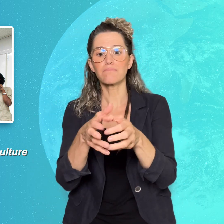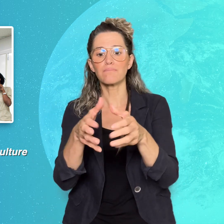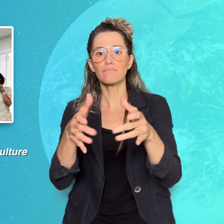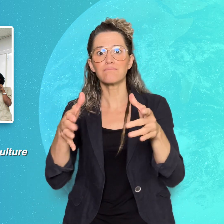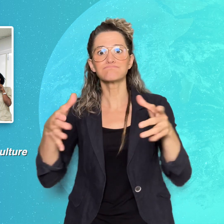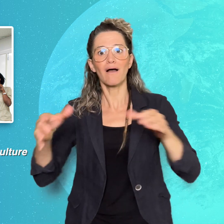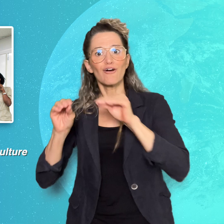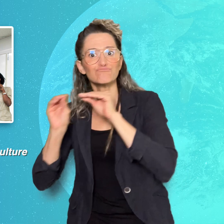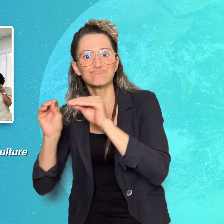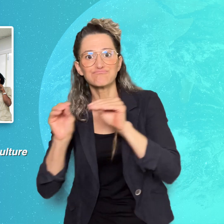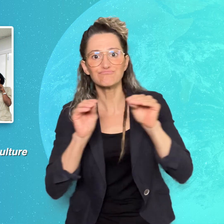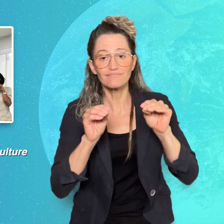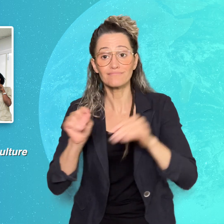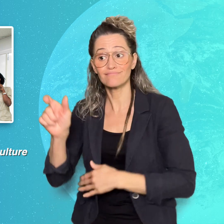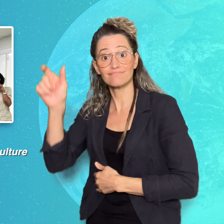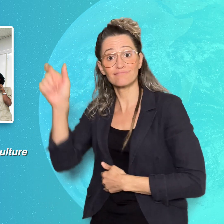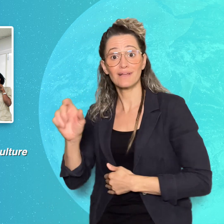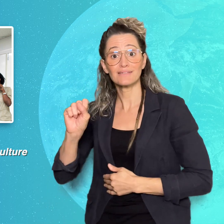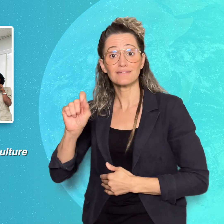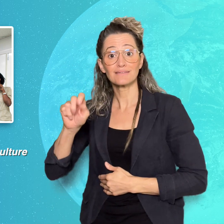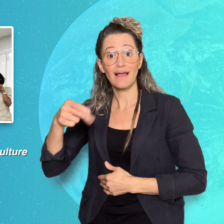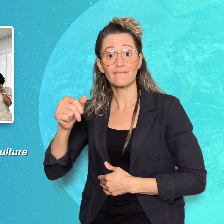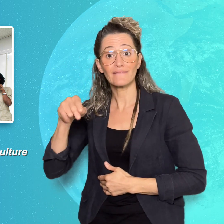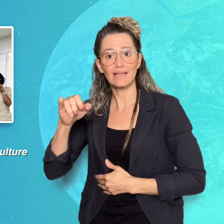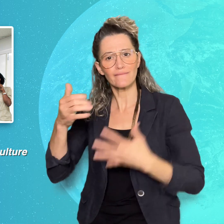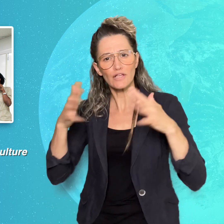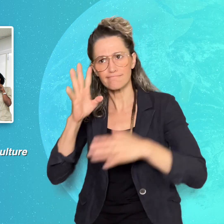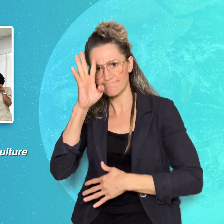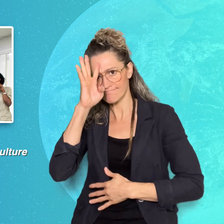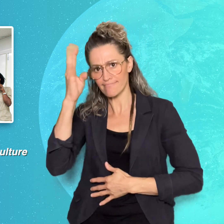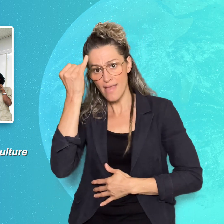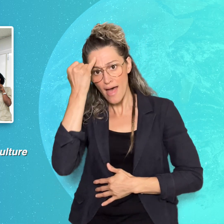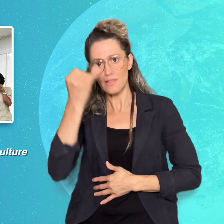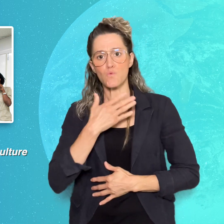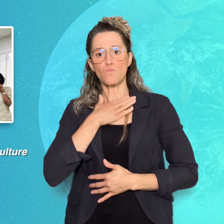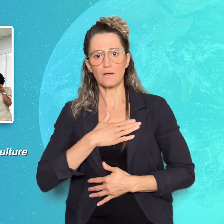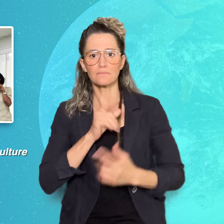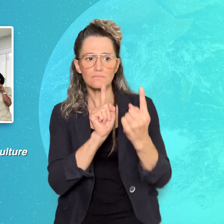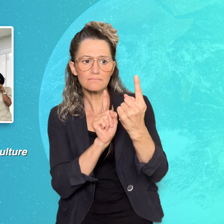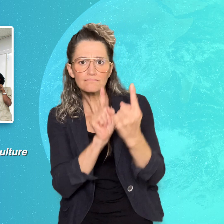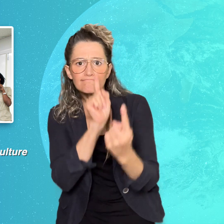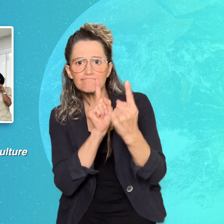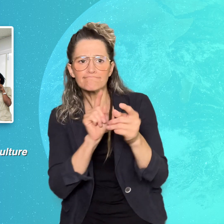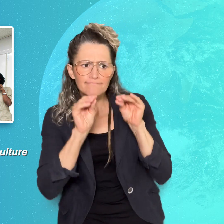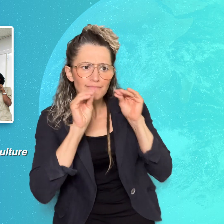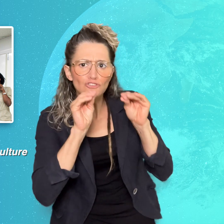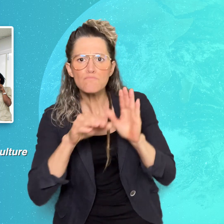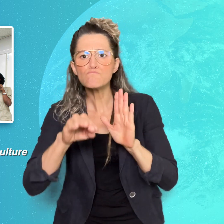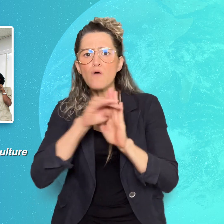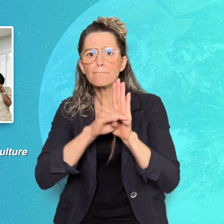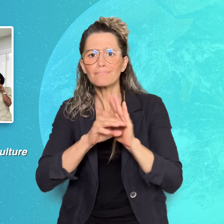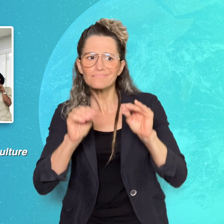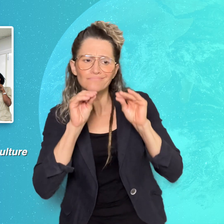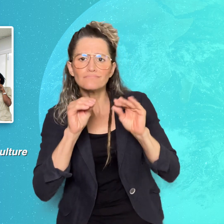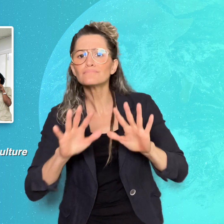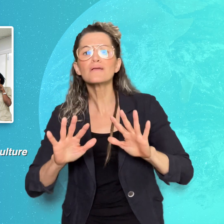Stephanie created mentorship programs on entrepreneurship and